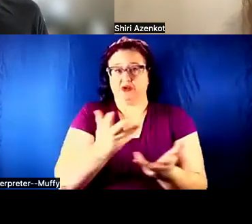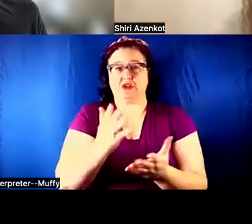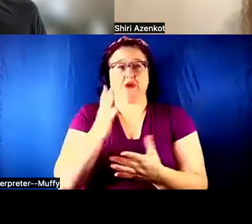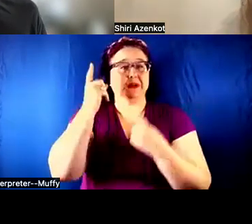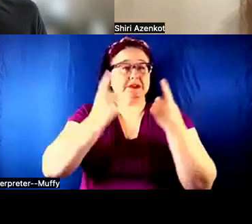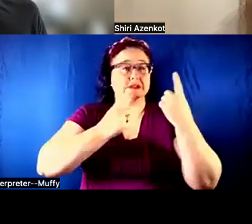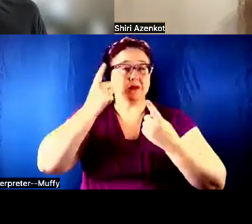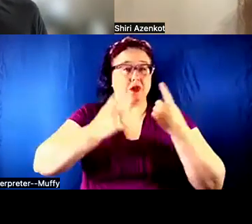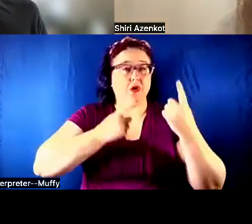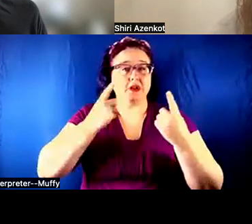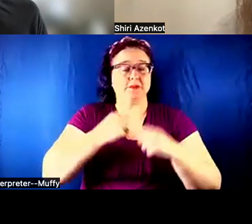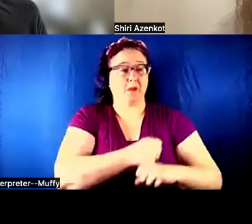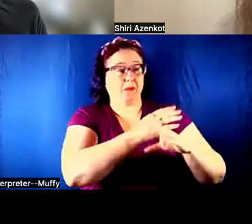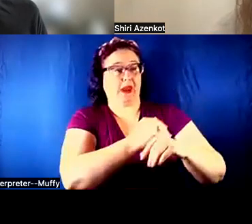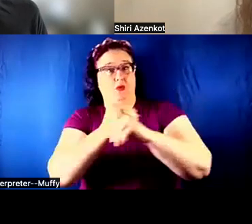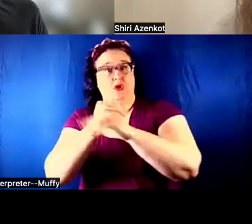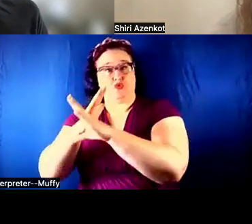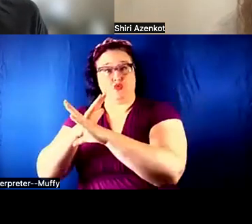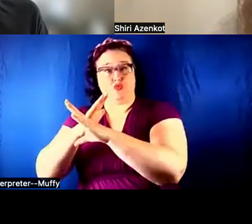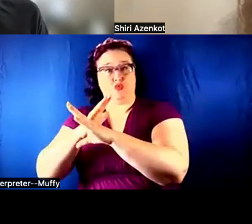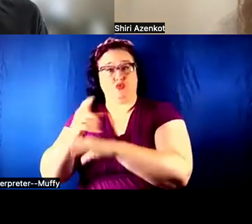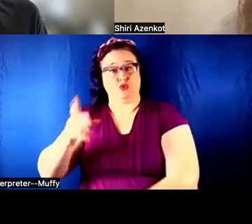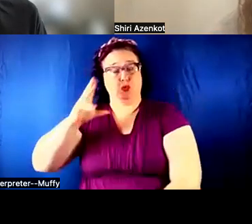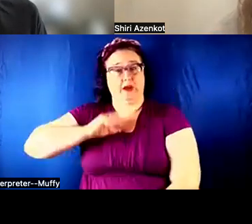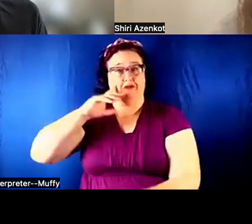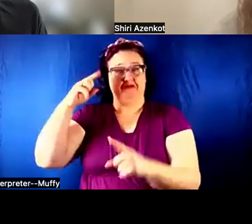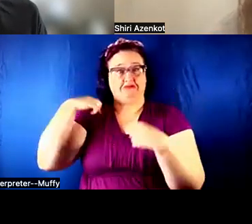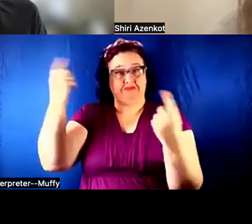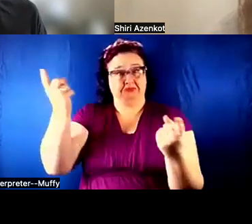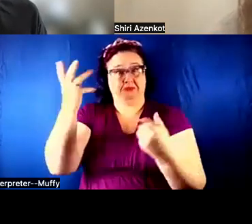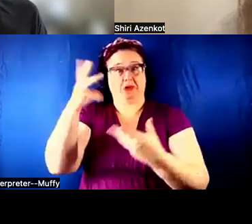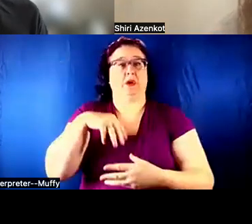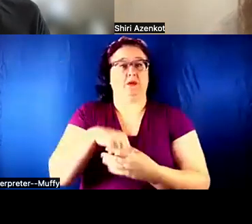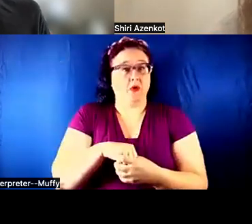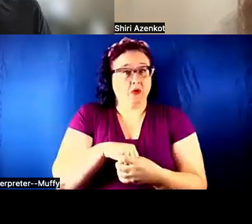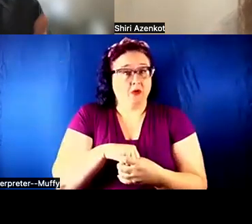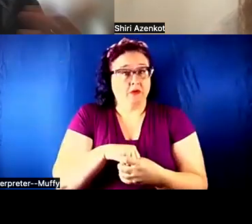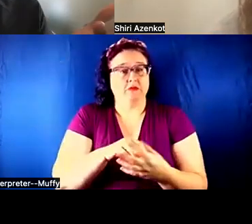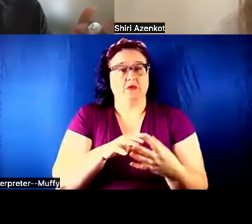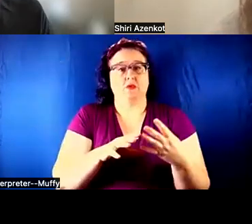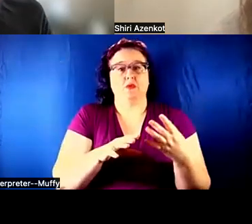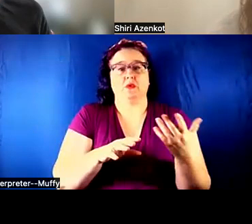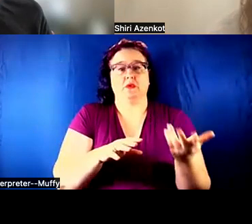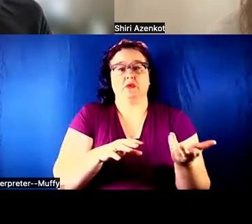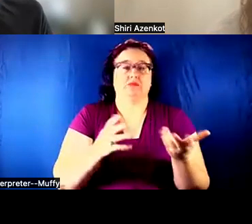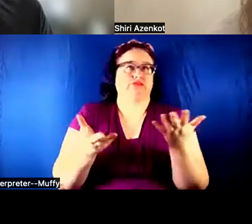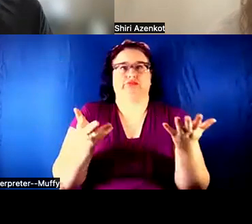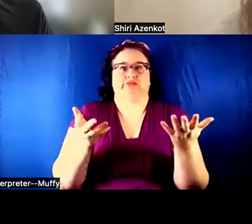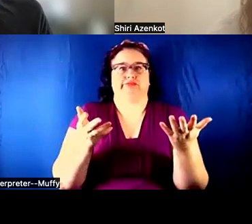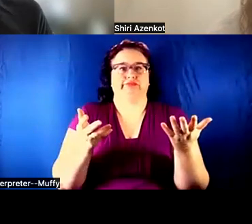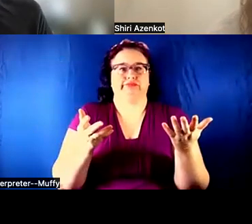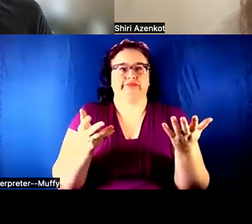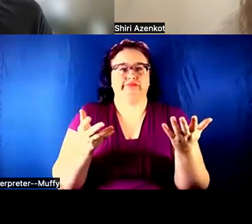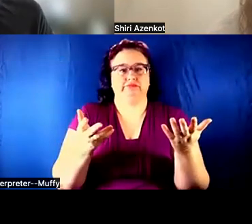BARRIERS THAT YOU HAVE FOUND TO GET INVOLVED -- YEAH, WE WOULD JUST LIKE TO KNOW MORE ABOUT